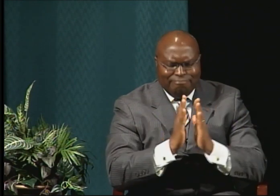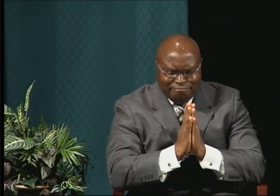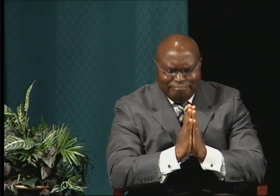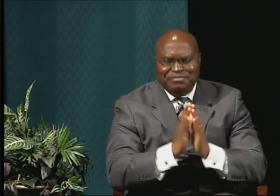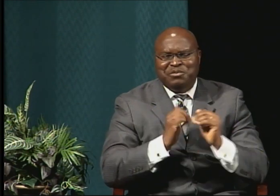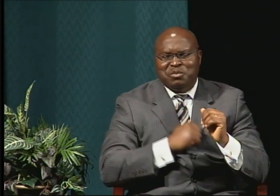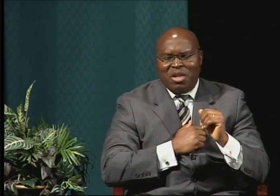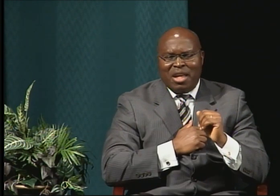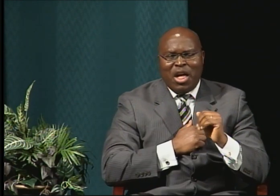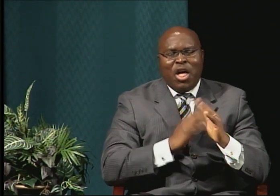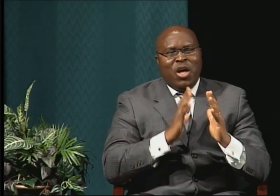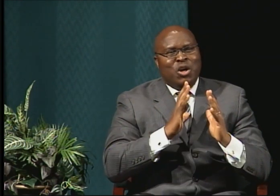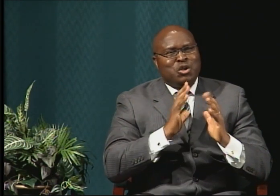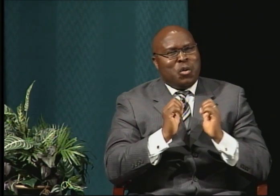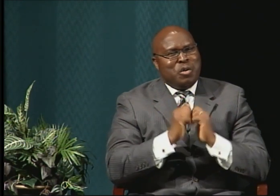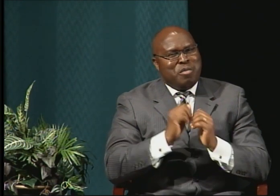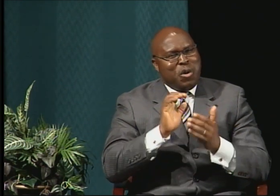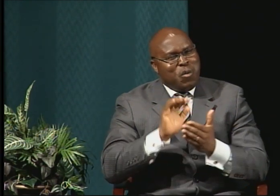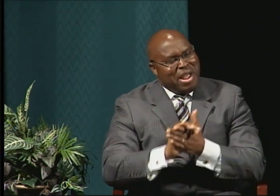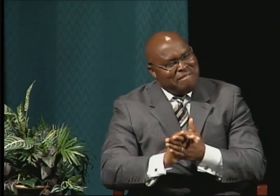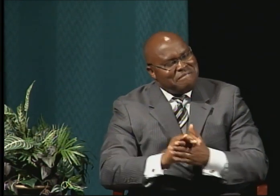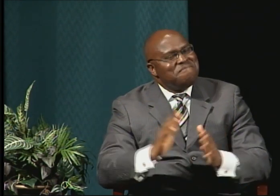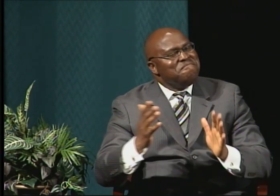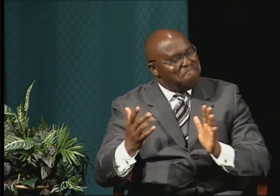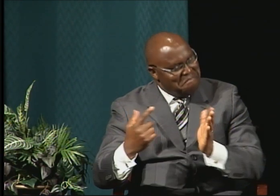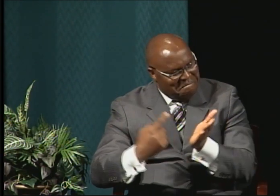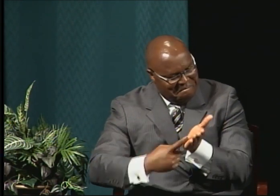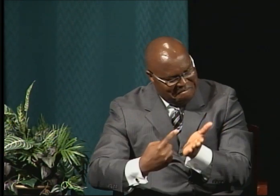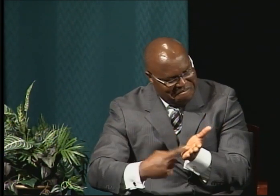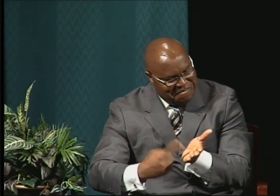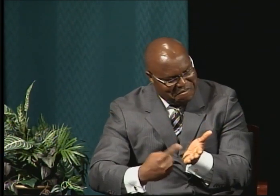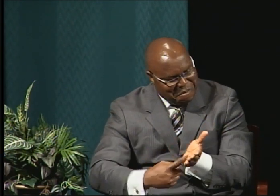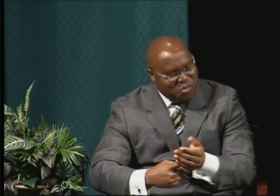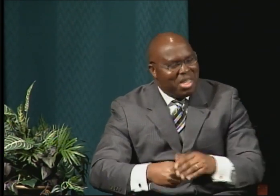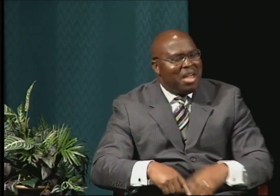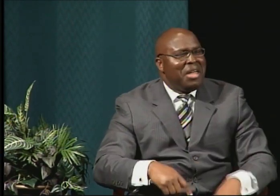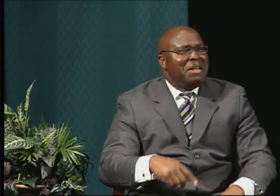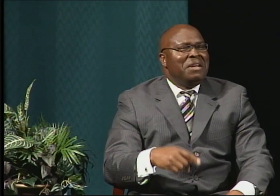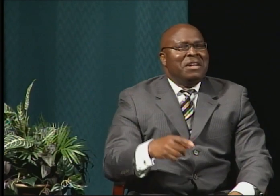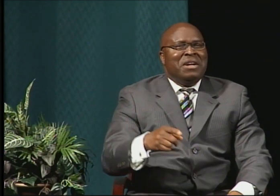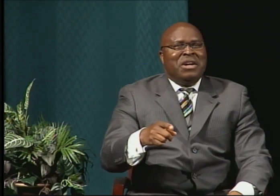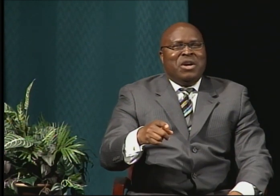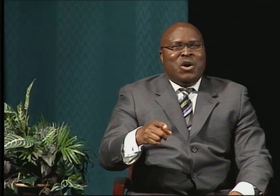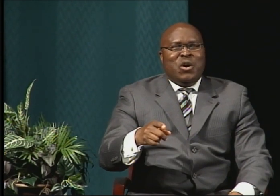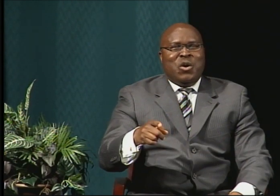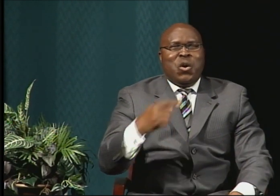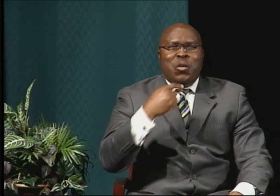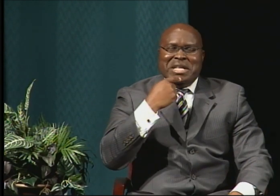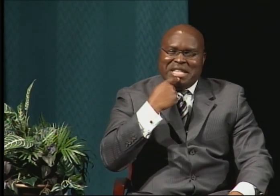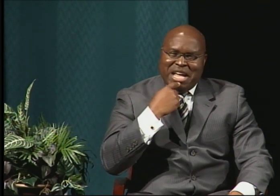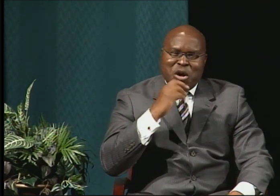And the two of us had a conversation about it. And we said: Let's pray.